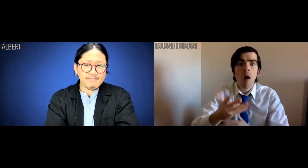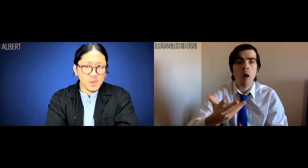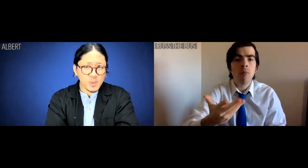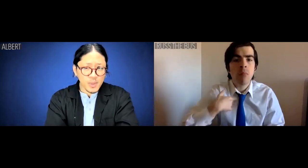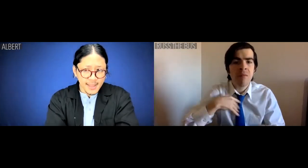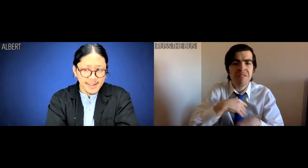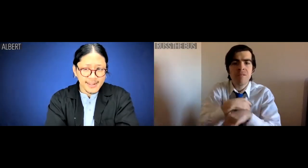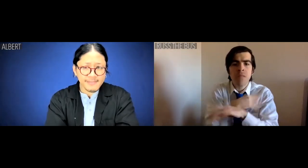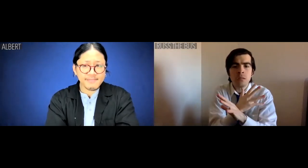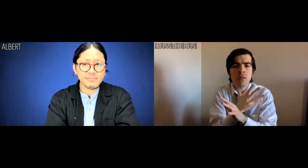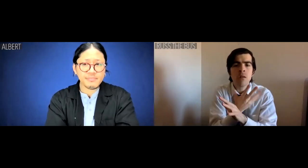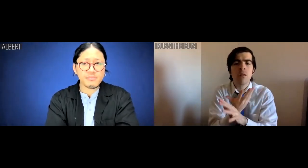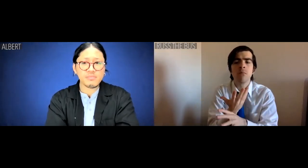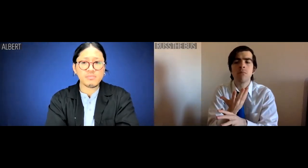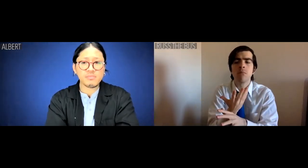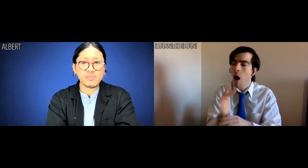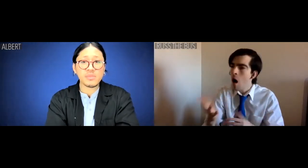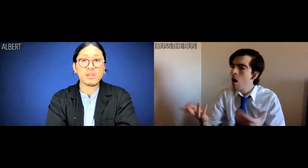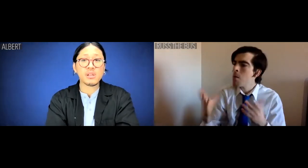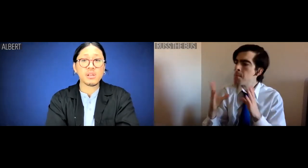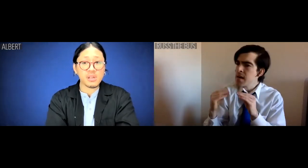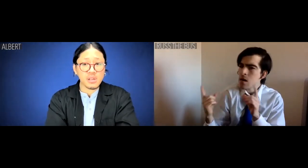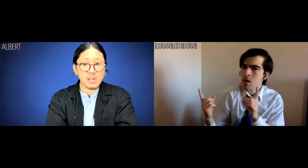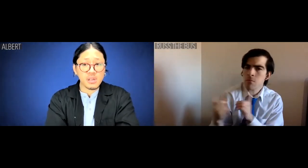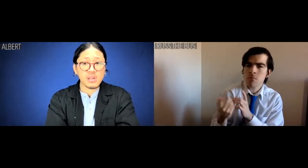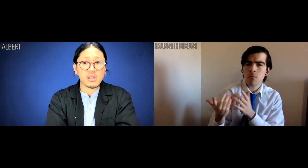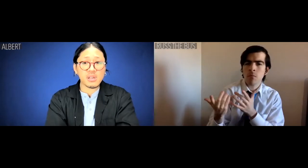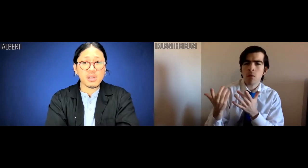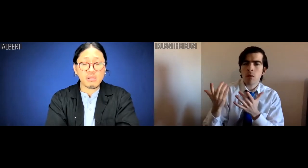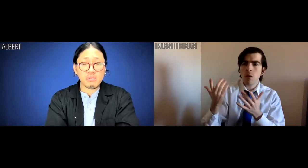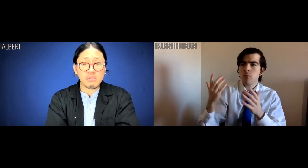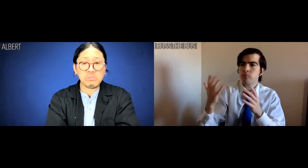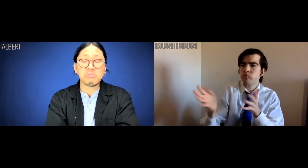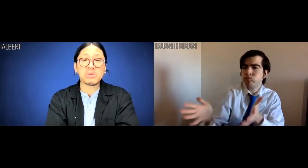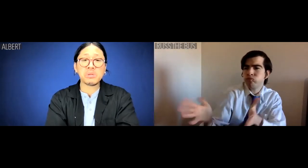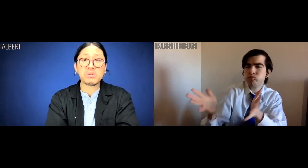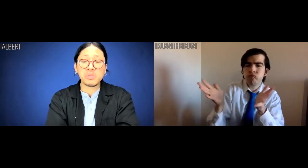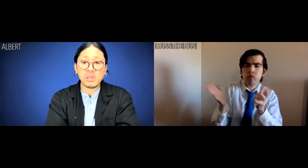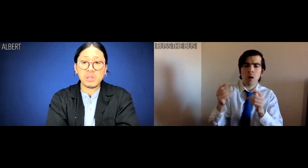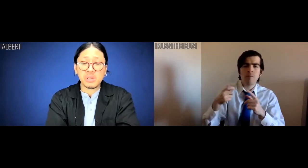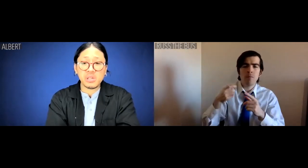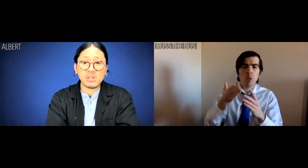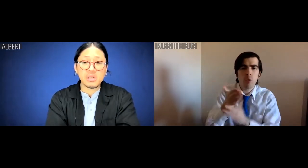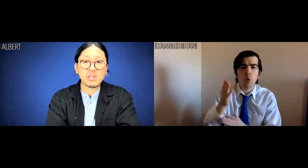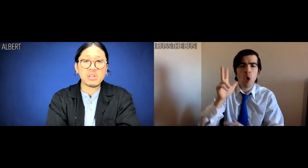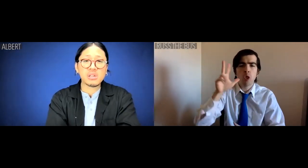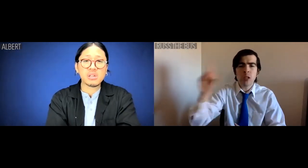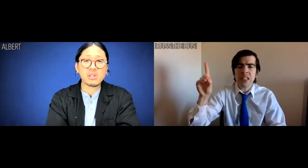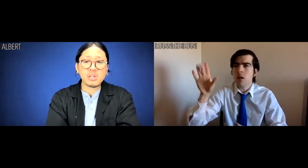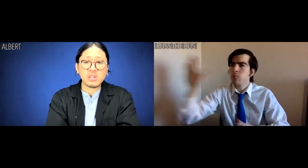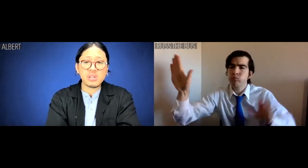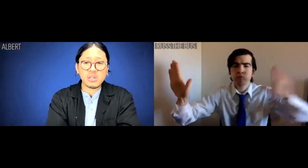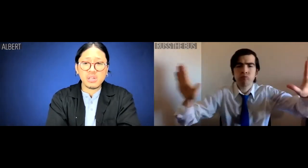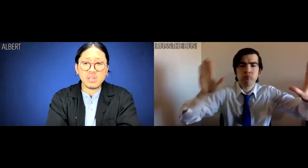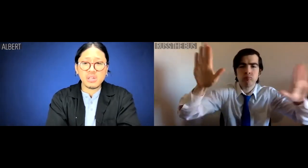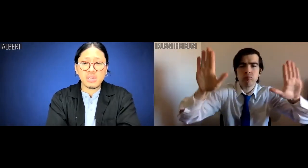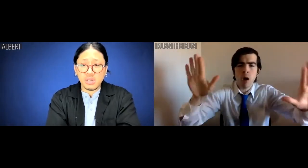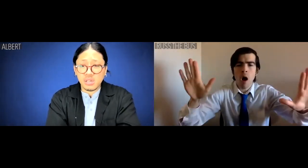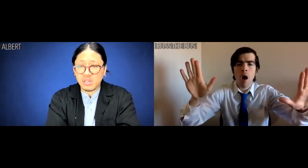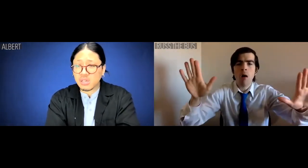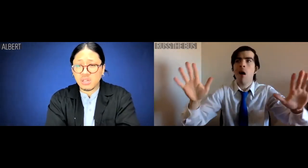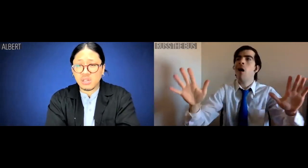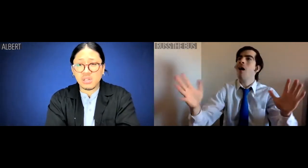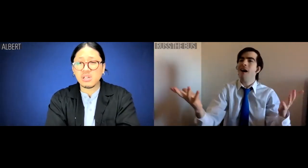Telecommuting. Doing meetings by like 3D virtual reality phone call.